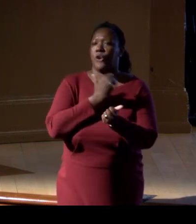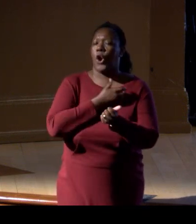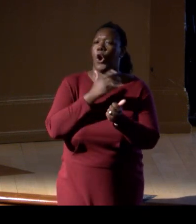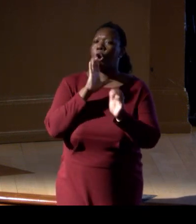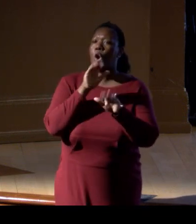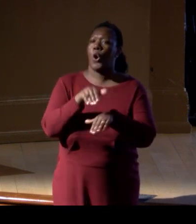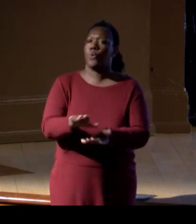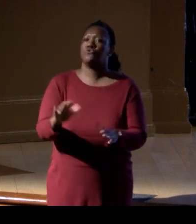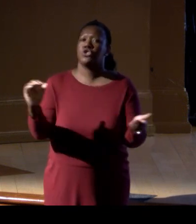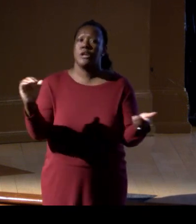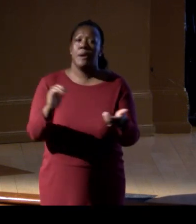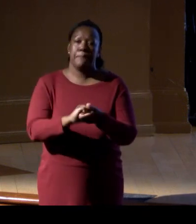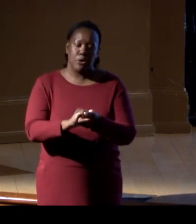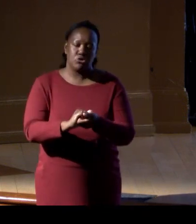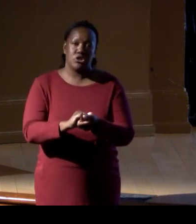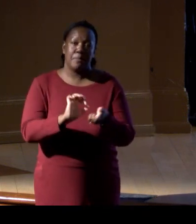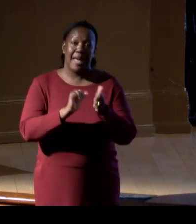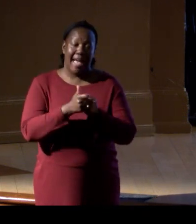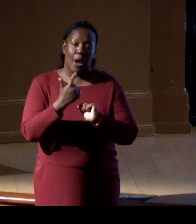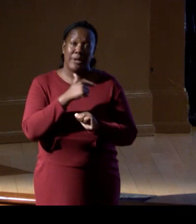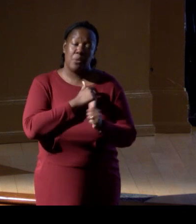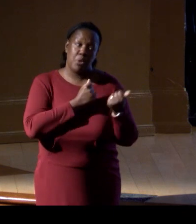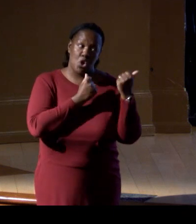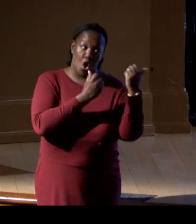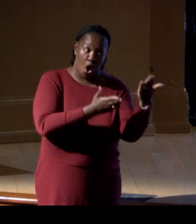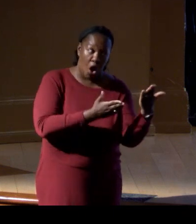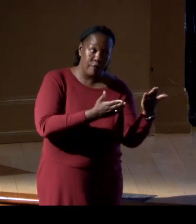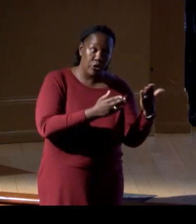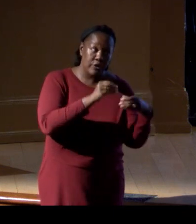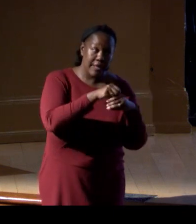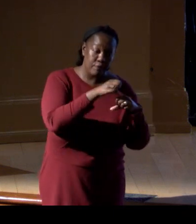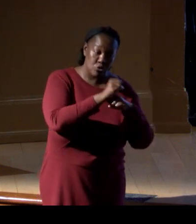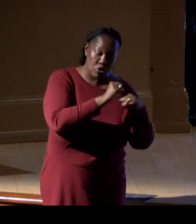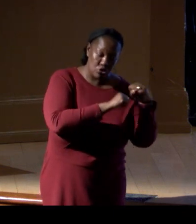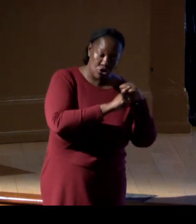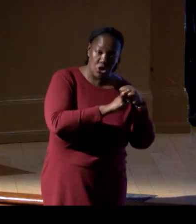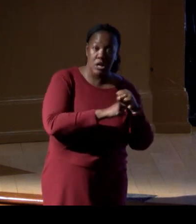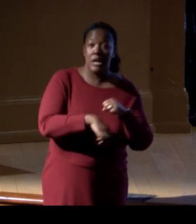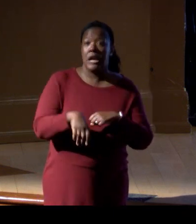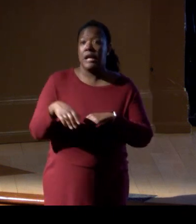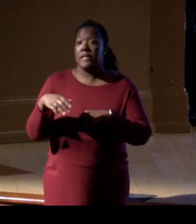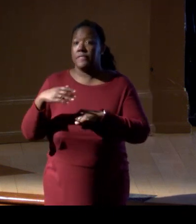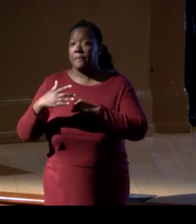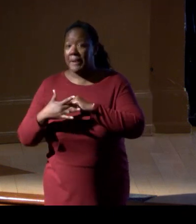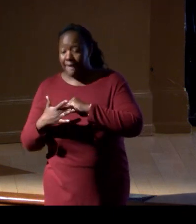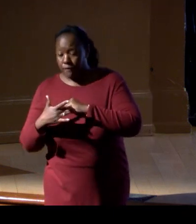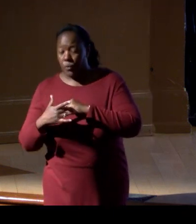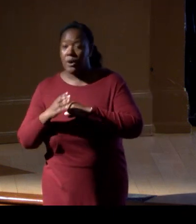how we can offer our infrastructure, our platforms, and the data that we're collecting, such as the ROV footage